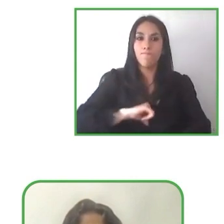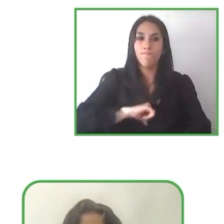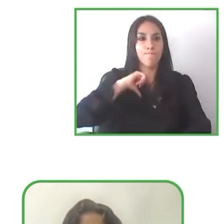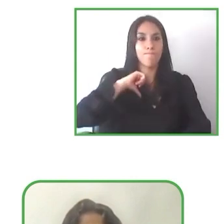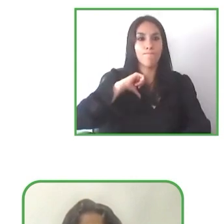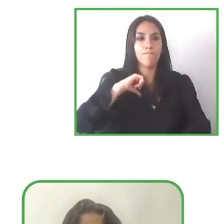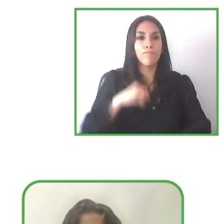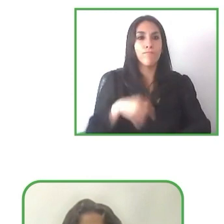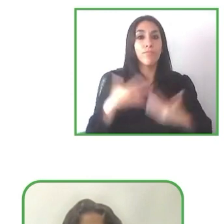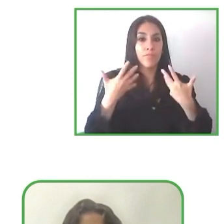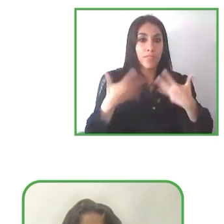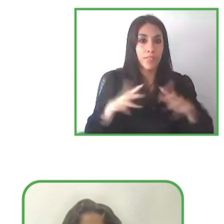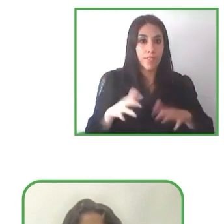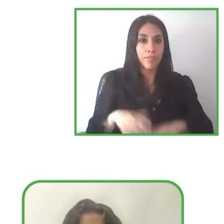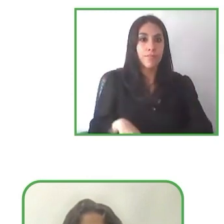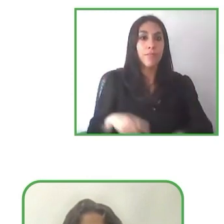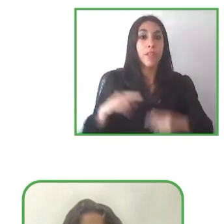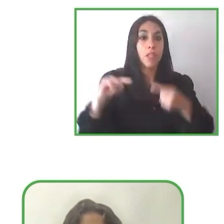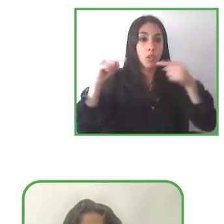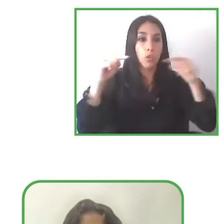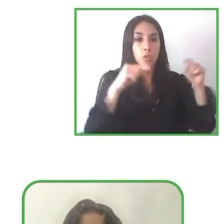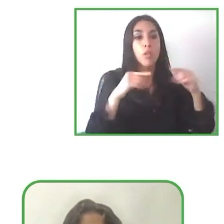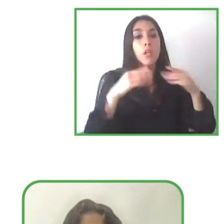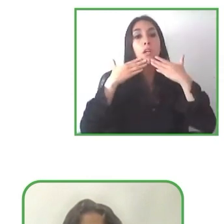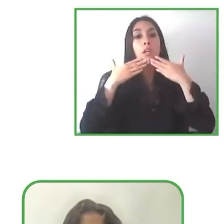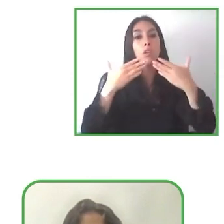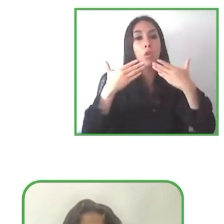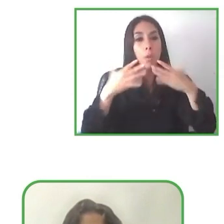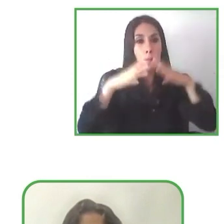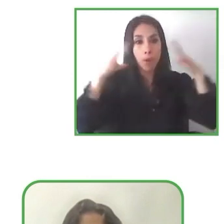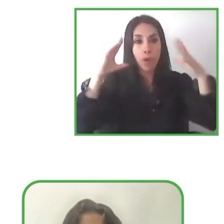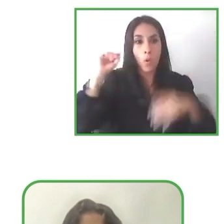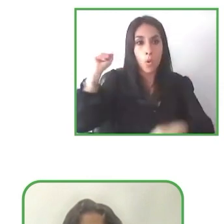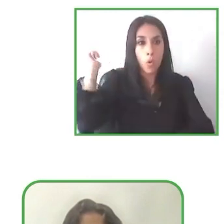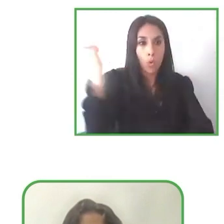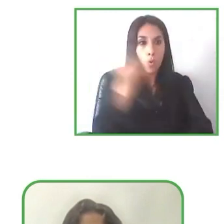Our panel, we want to thank all of those who participated